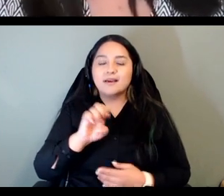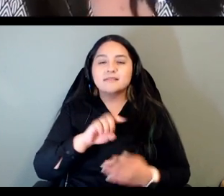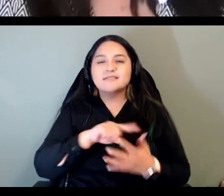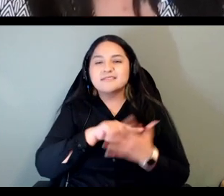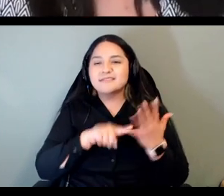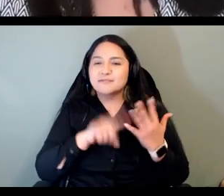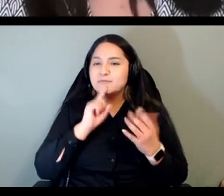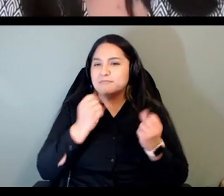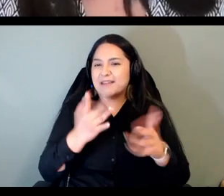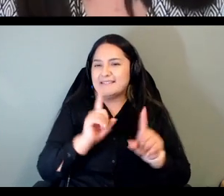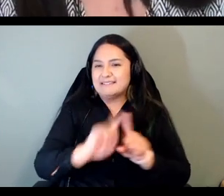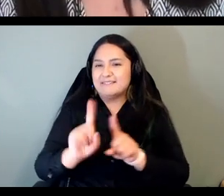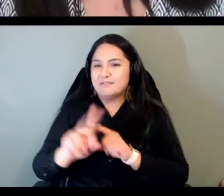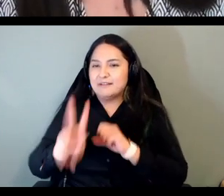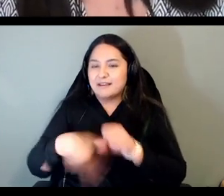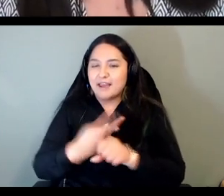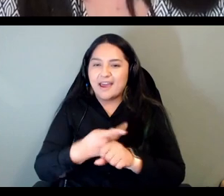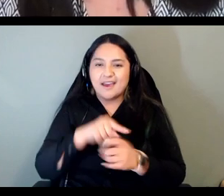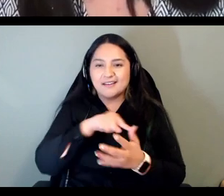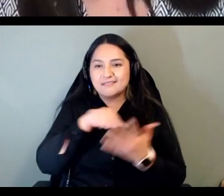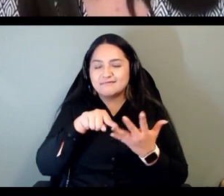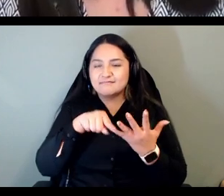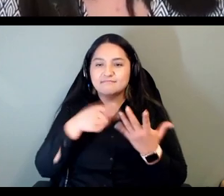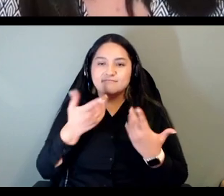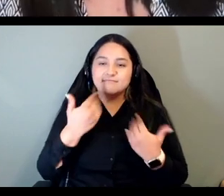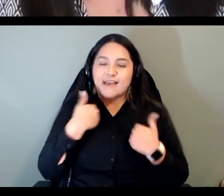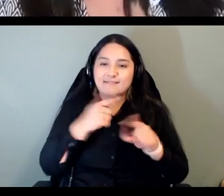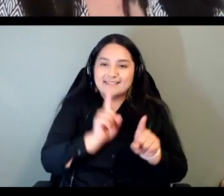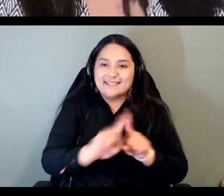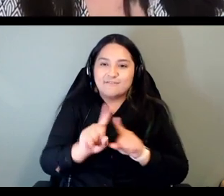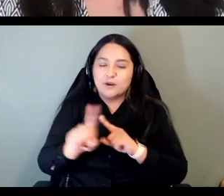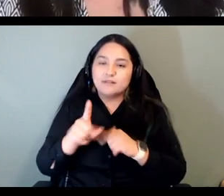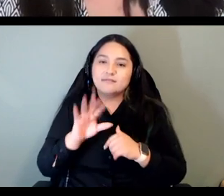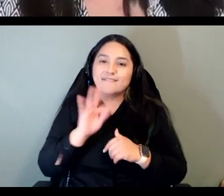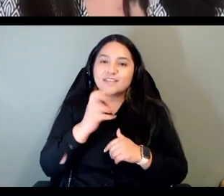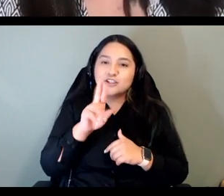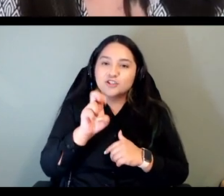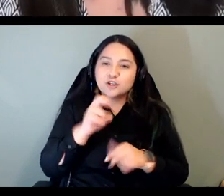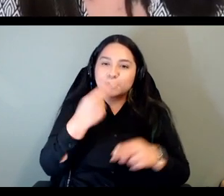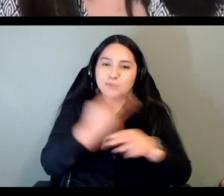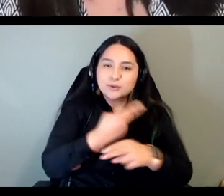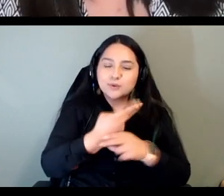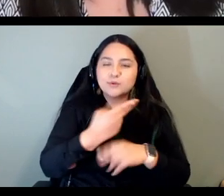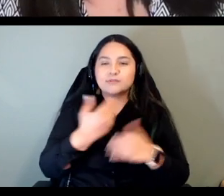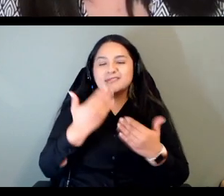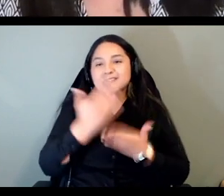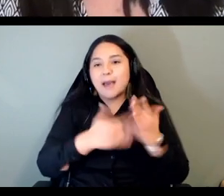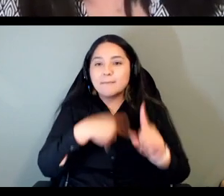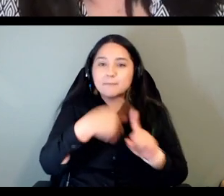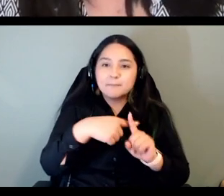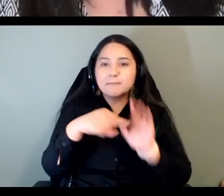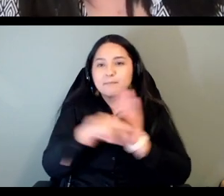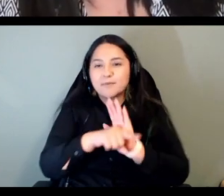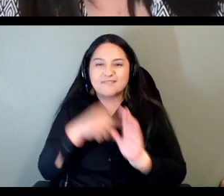pros and cons of all of them and so um one question that came up and i'll start off with